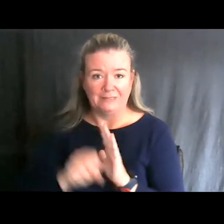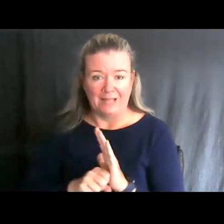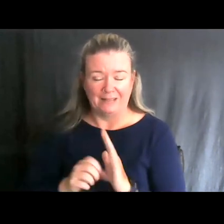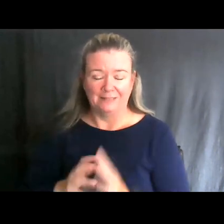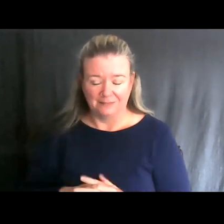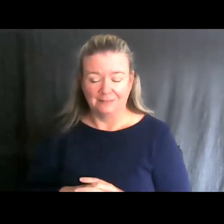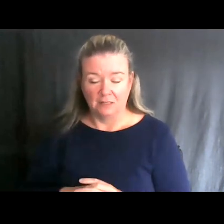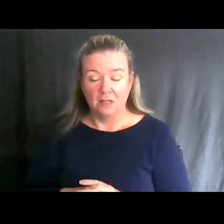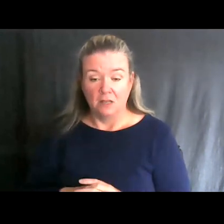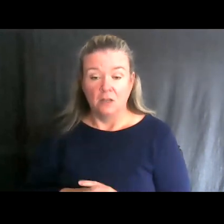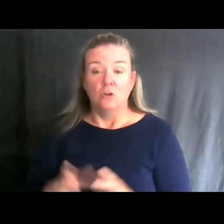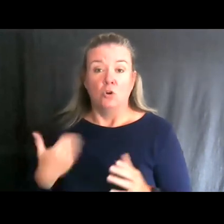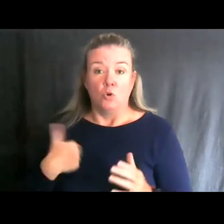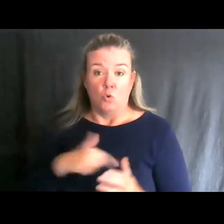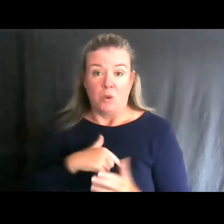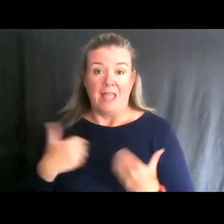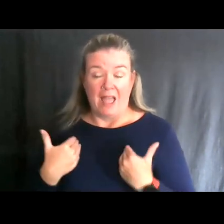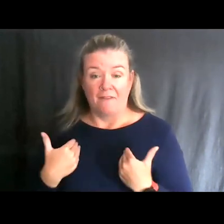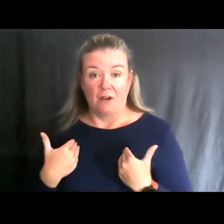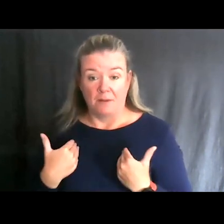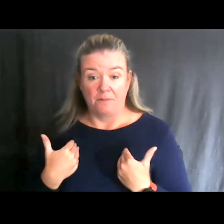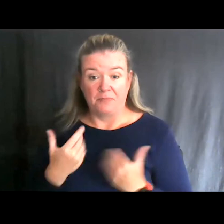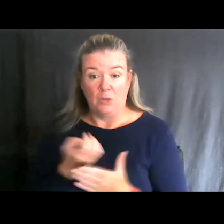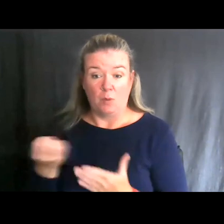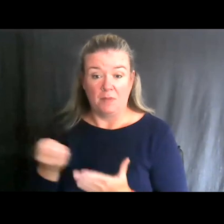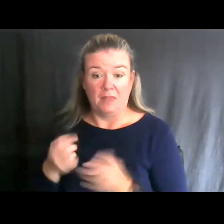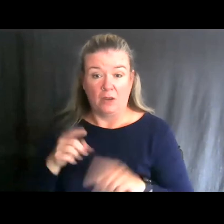We have a piece of equipment that can go on your track chair.